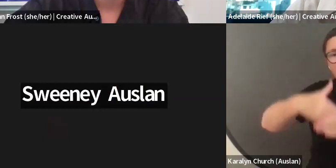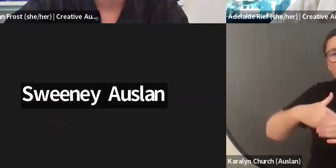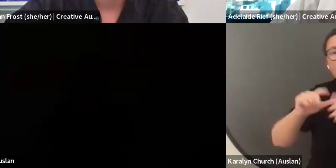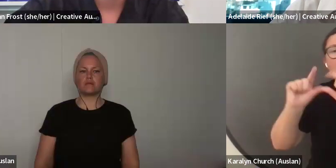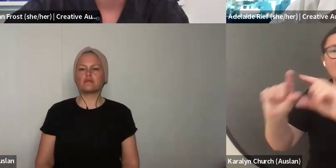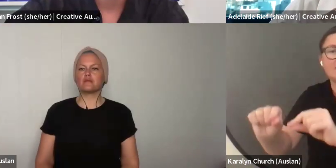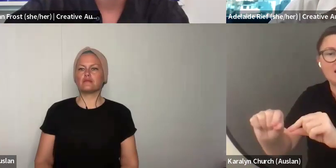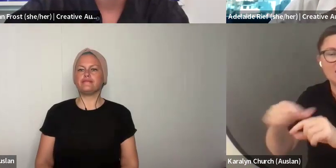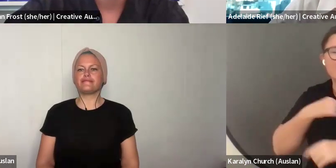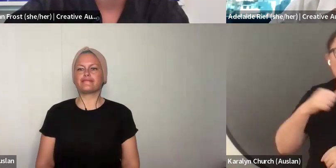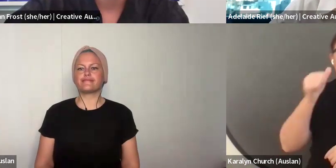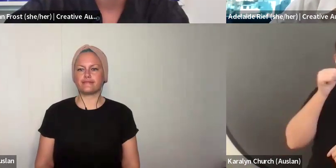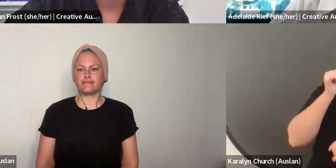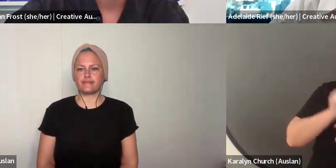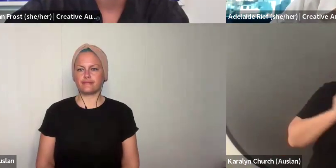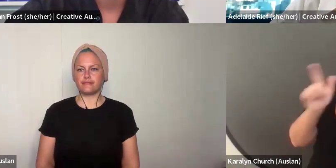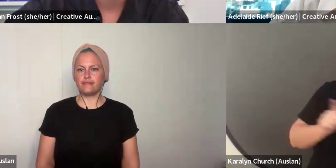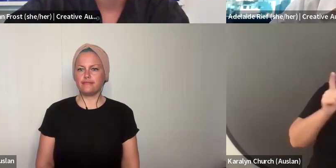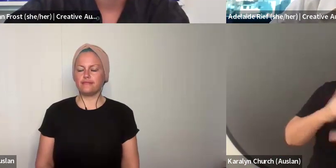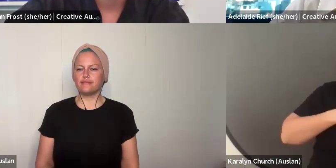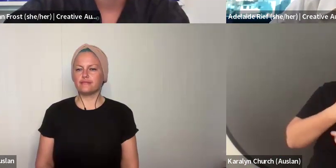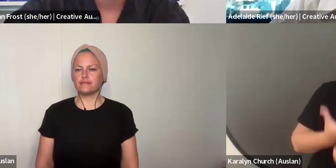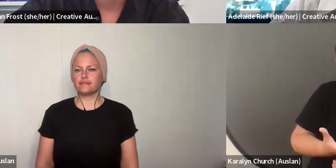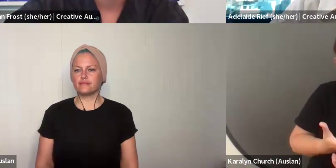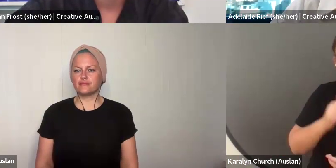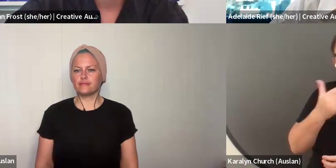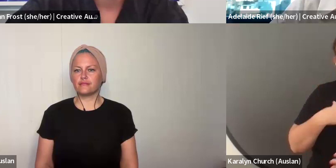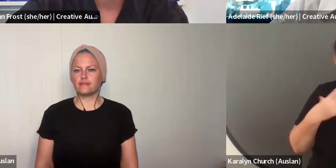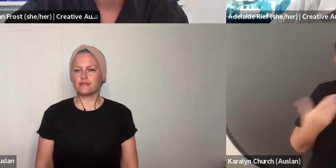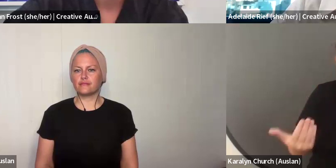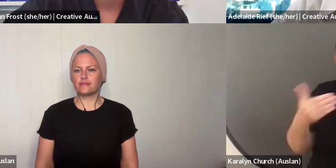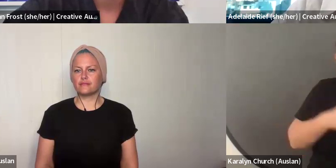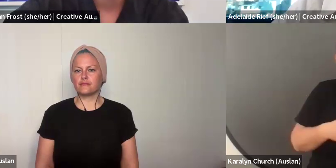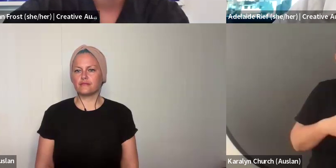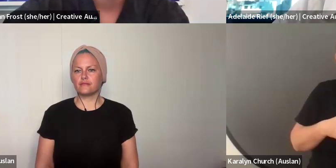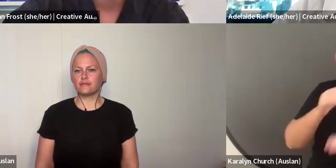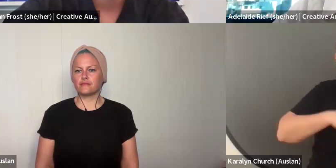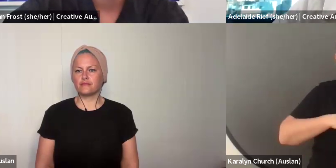additional night either before or after the residential so that you can arrive fresh if you